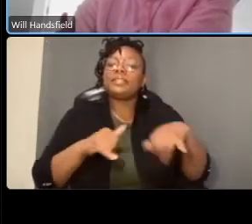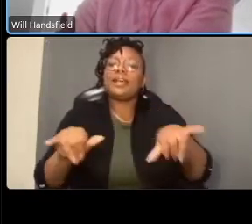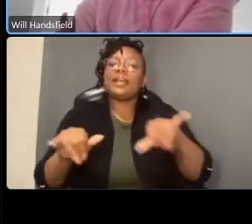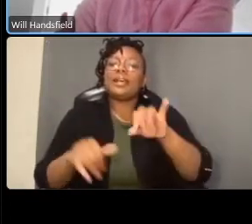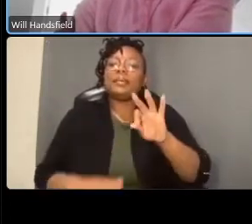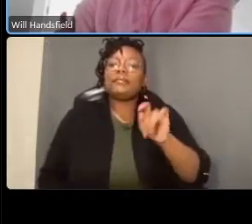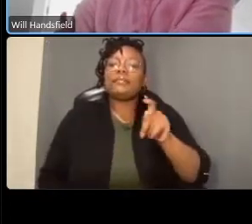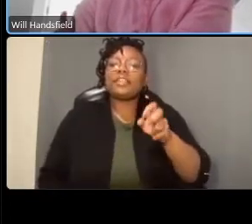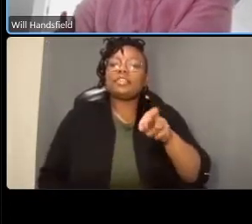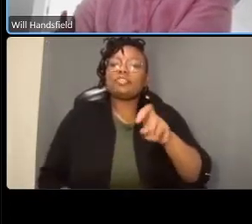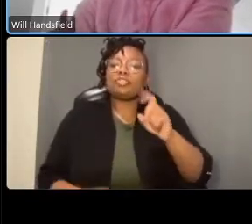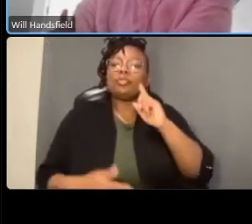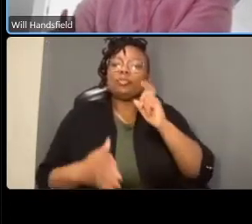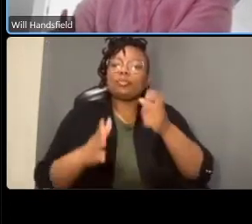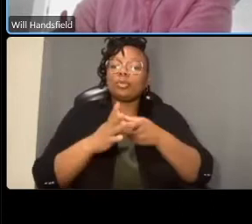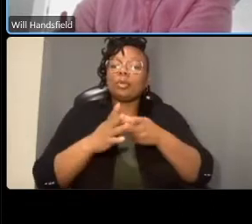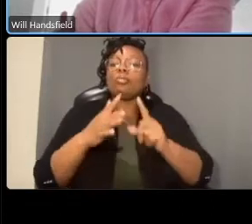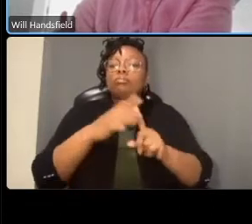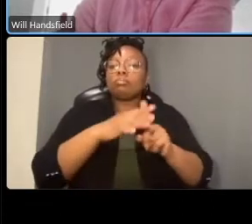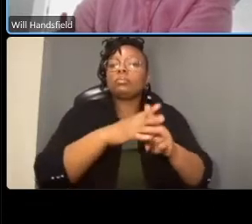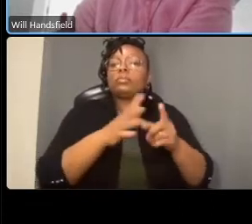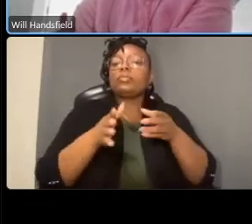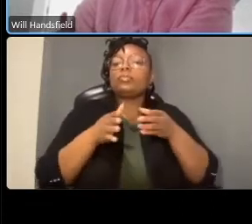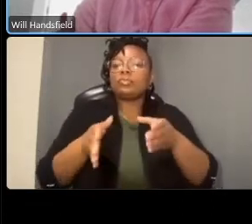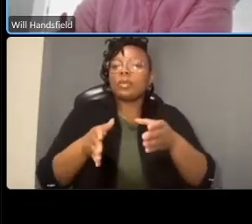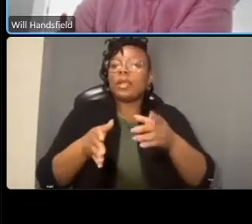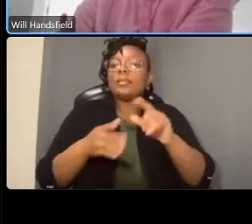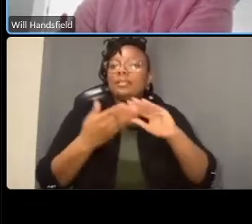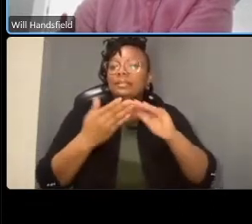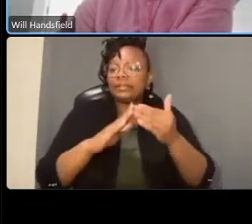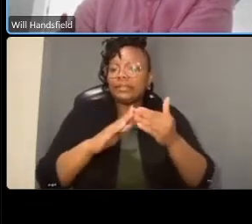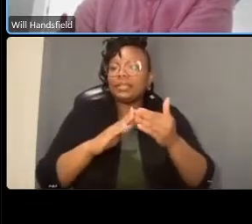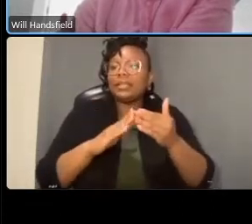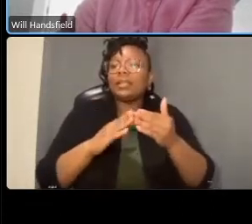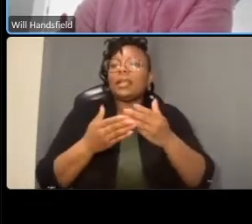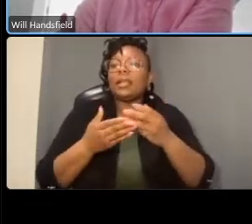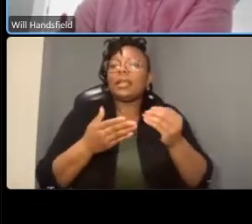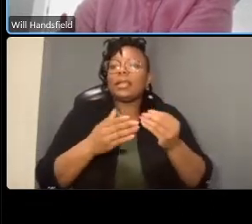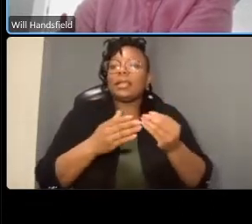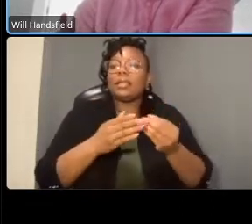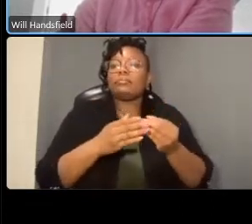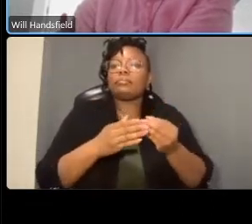throughout the the city in a growing rate more and more protected bike lanes as we try to put